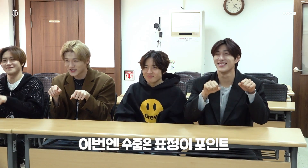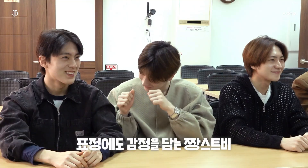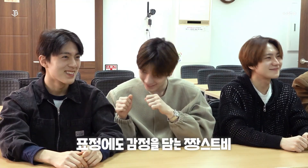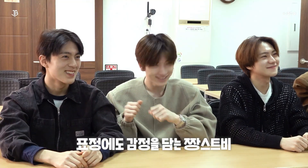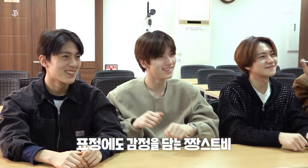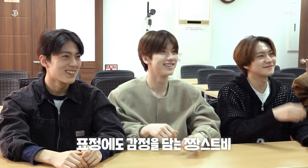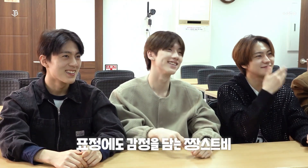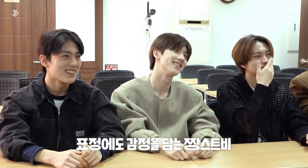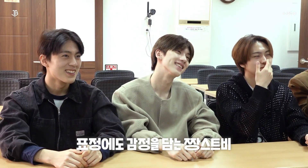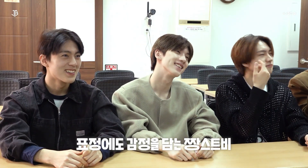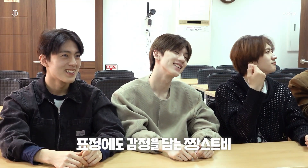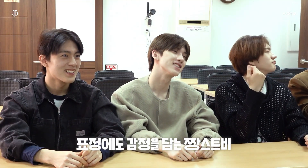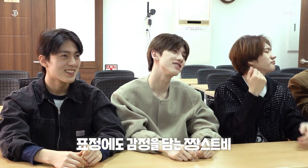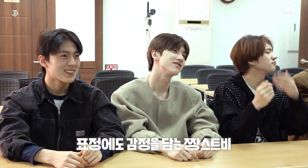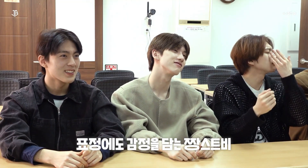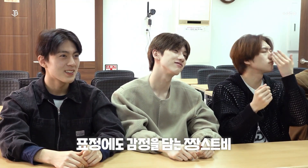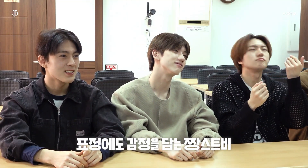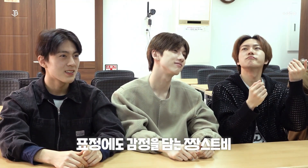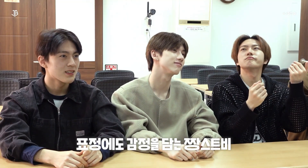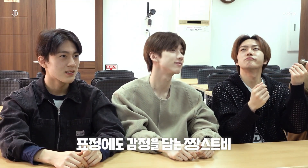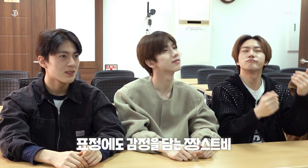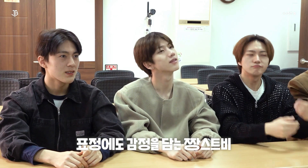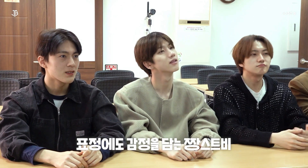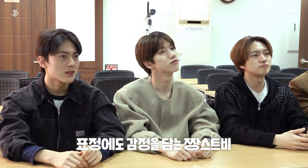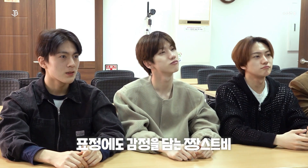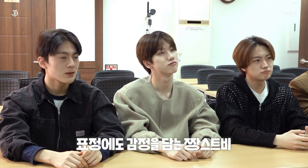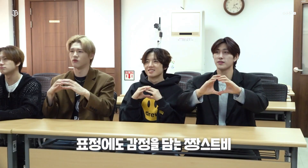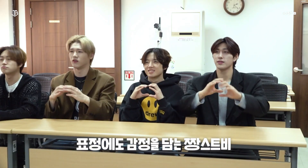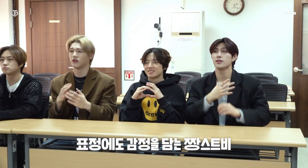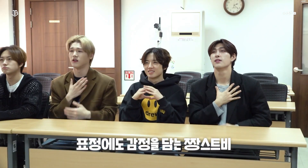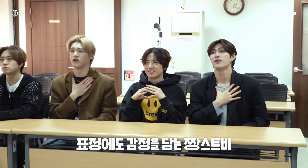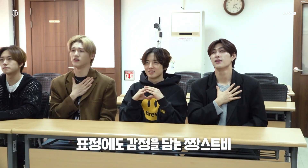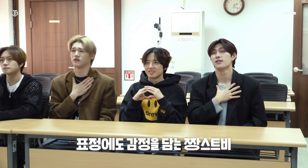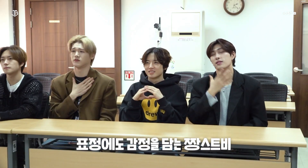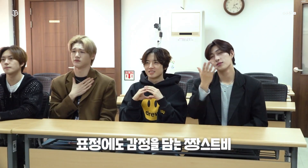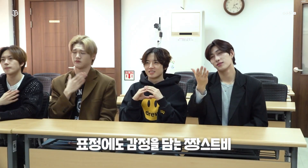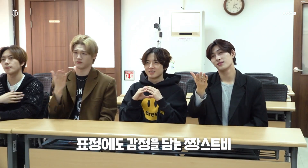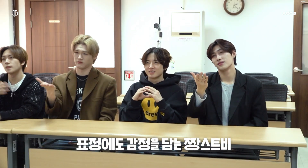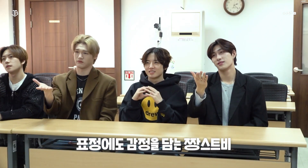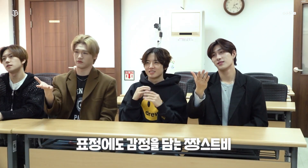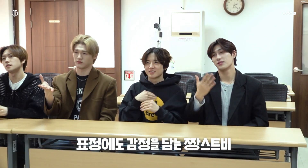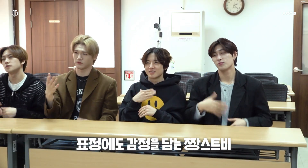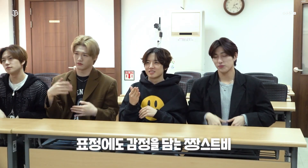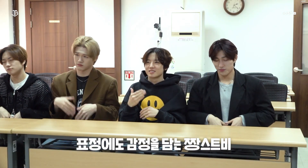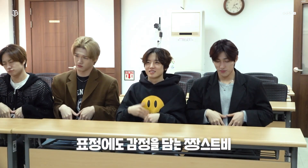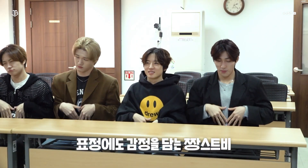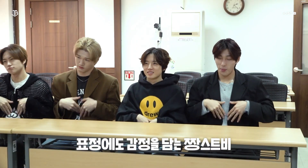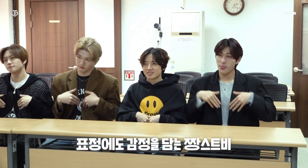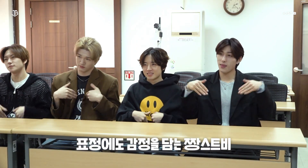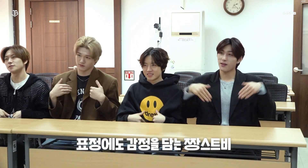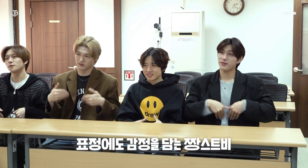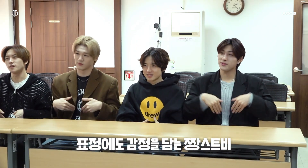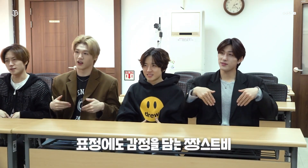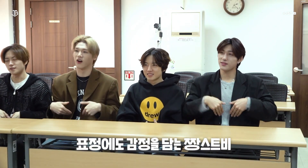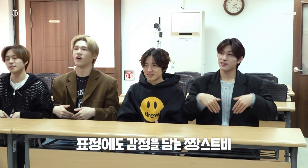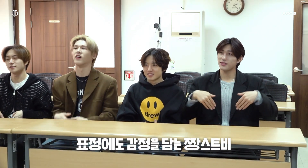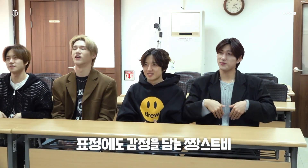The cold face of the people who are becoming silent [JUST B express their emotions with facial expressions]